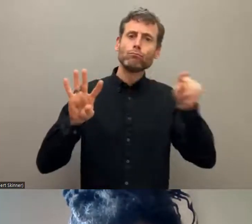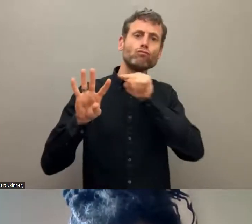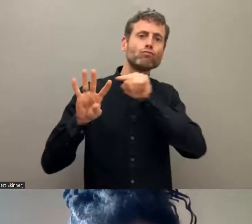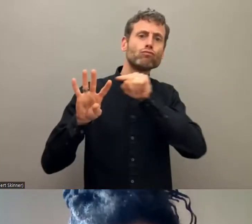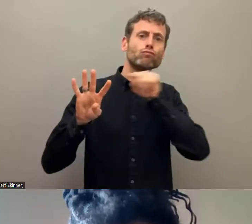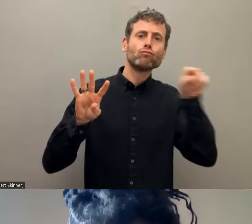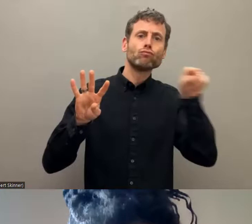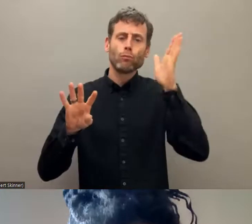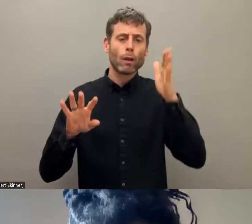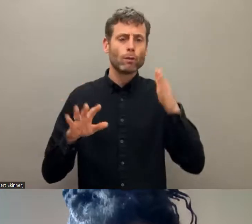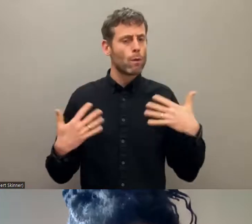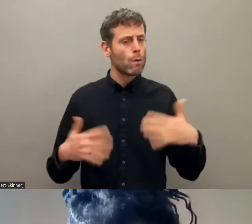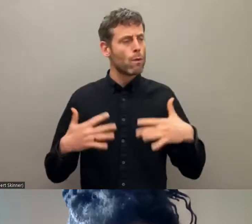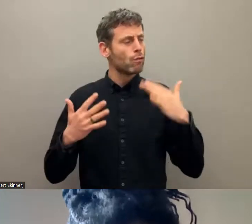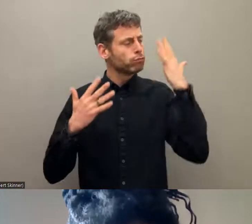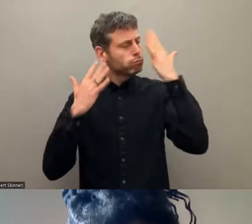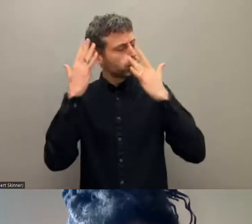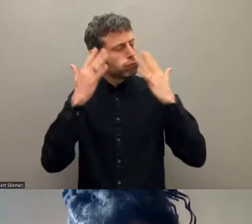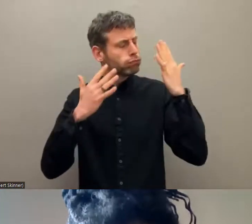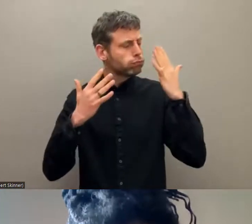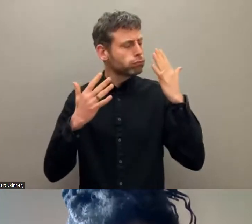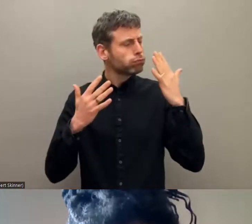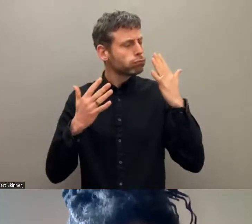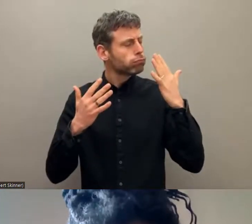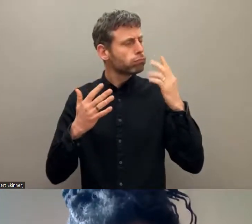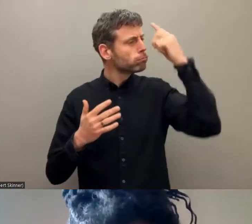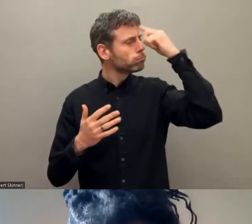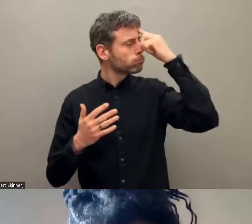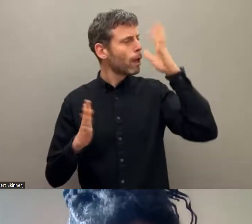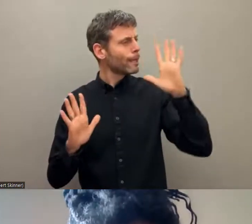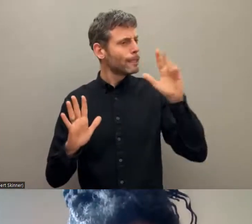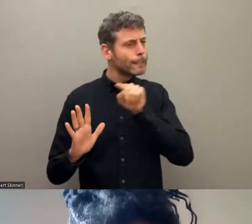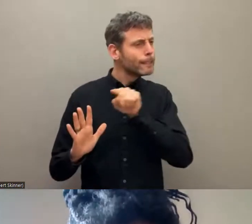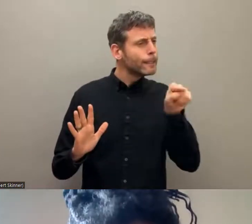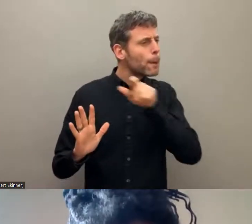on all of the things and that we can look